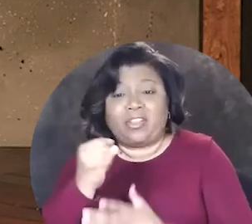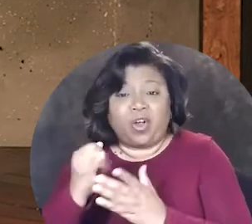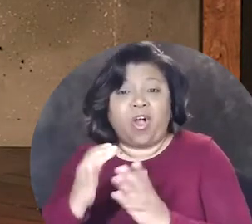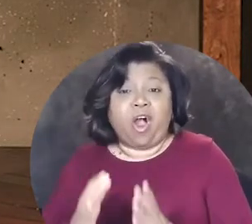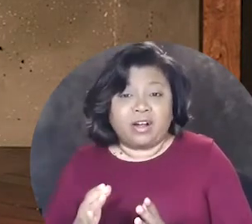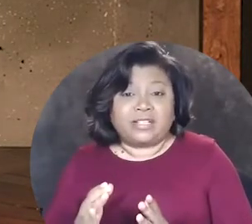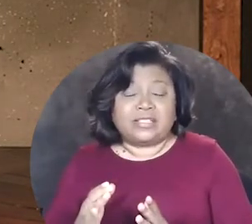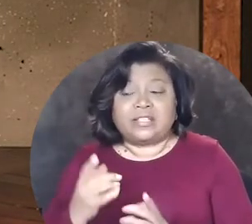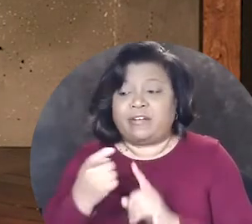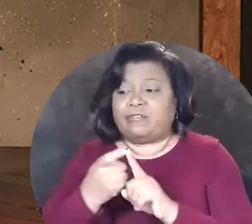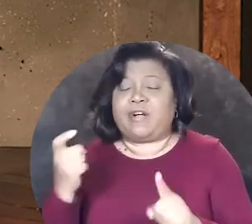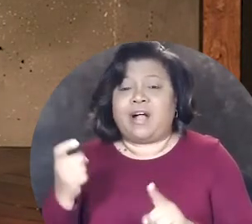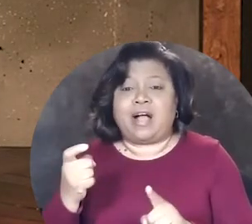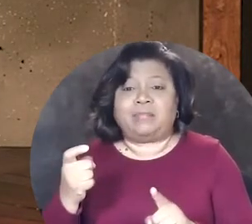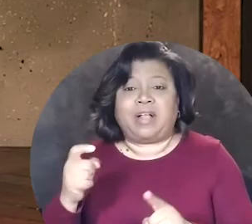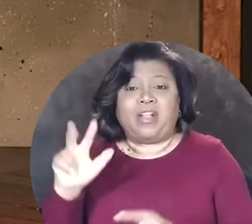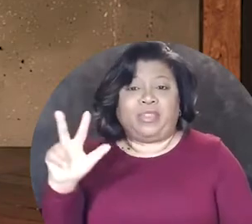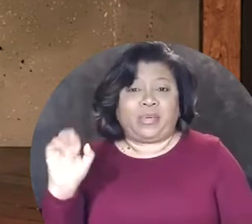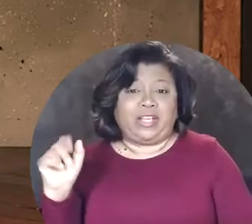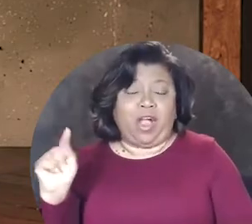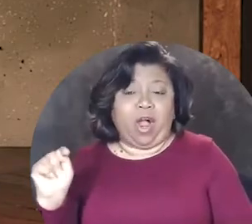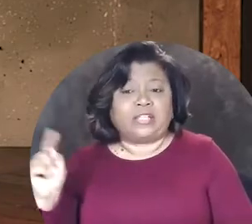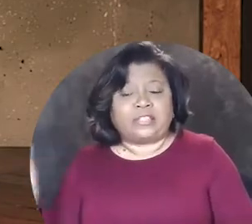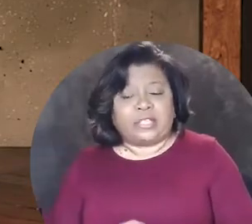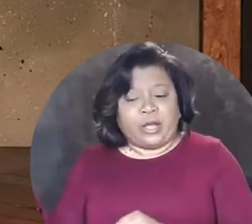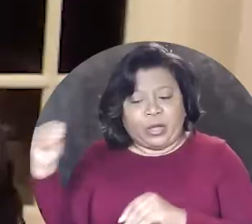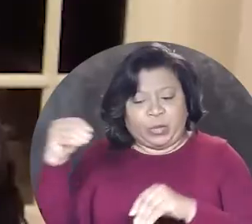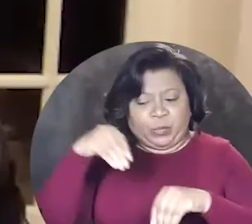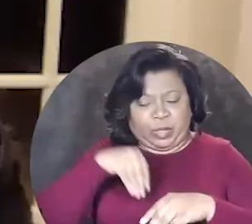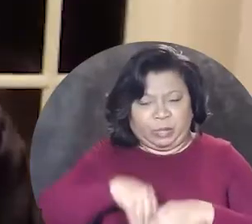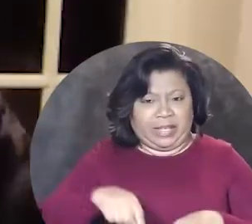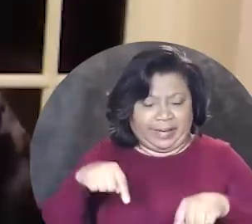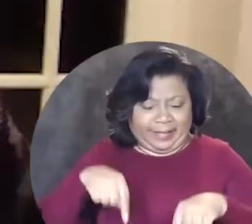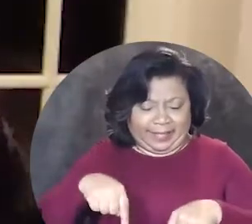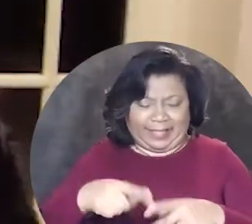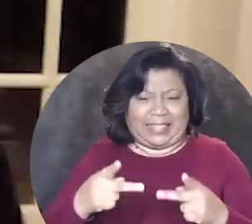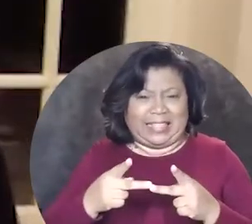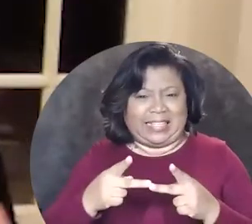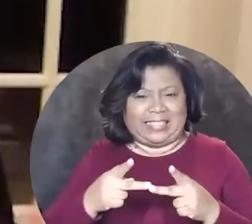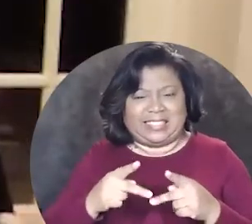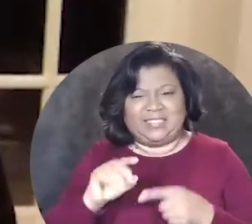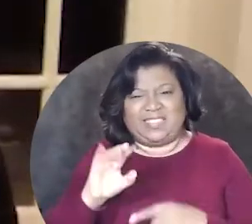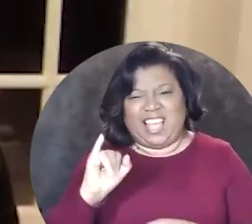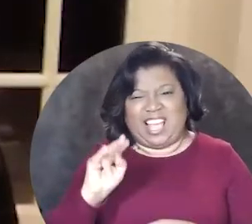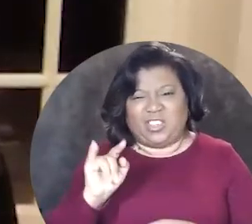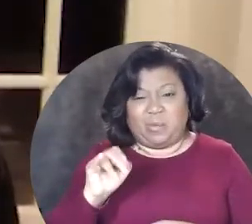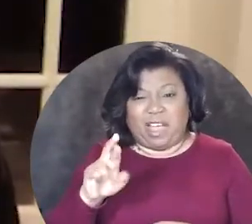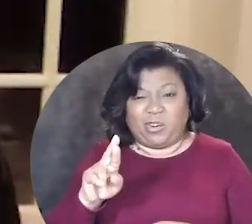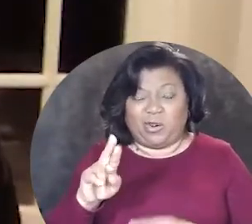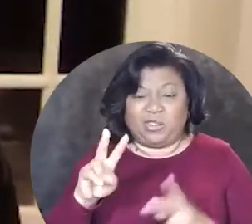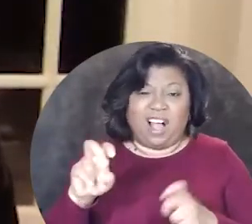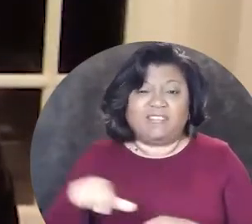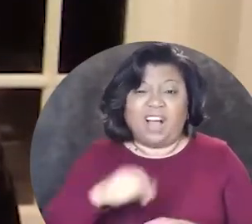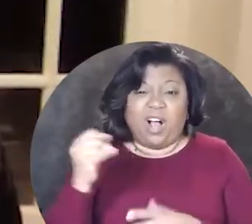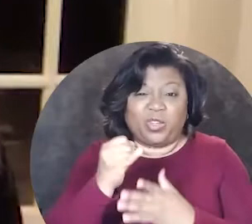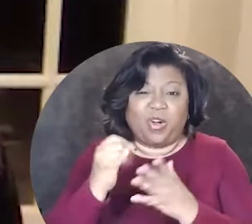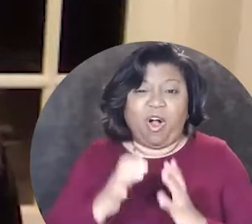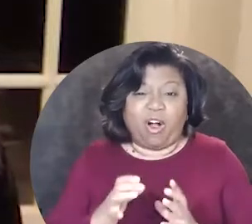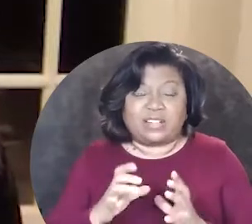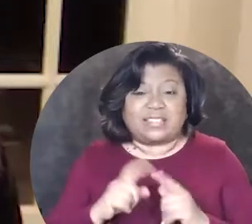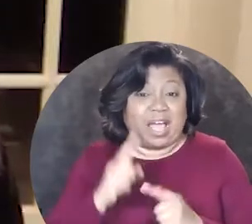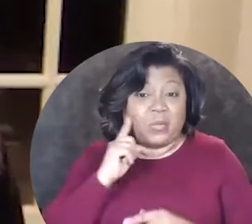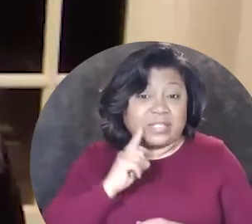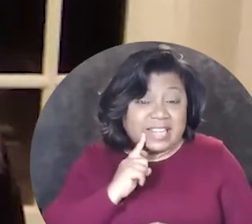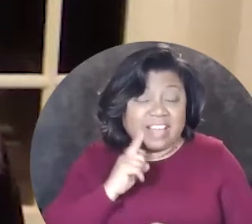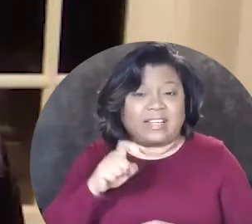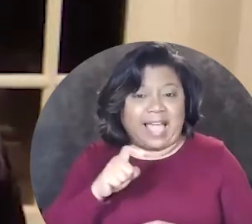other artists from 3Arts put me into this incubator of other artists that were Deaf and